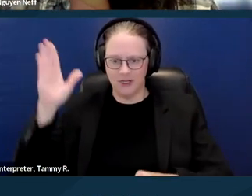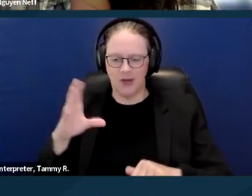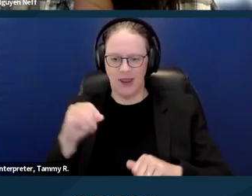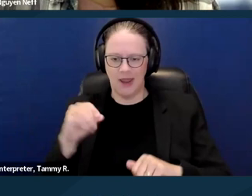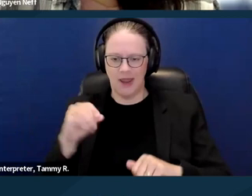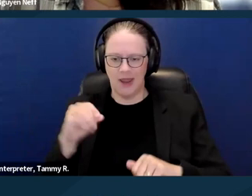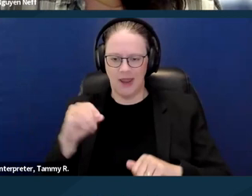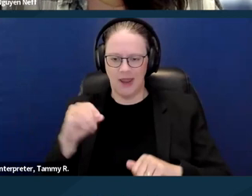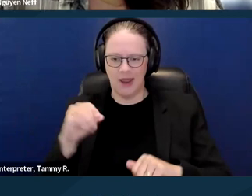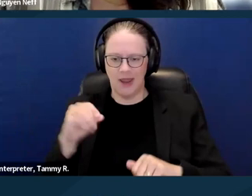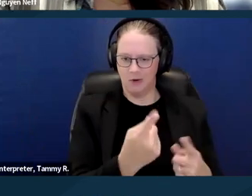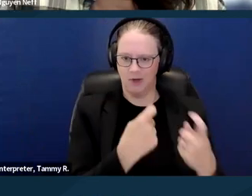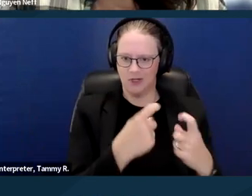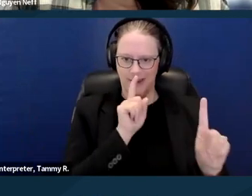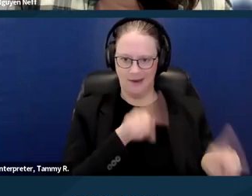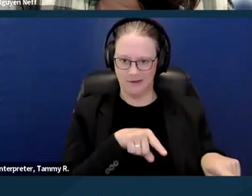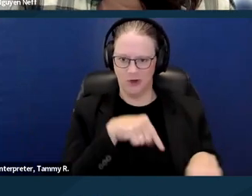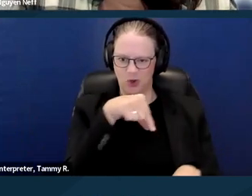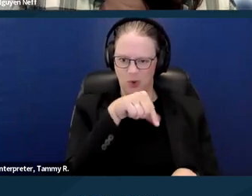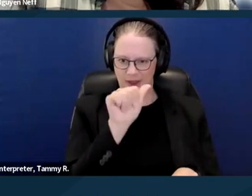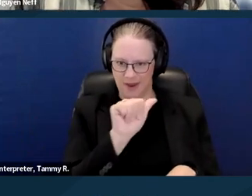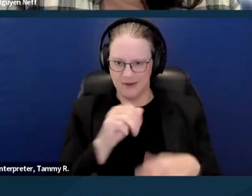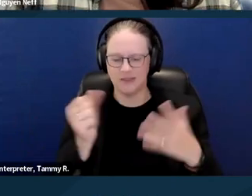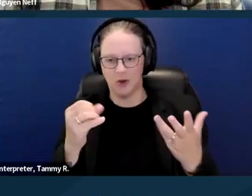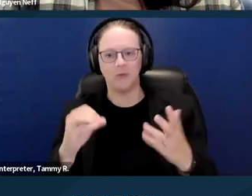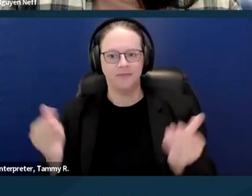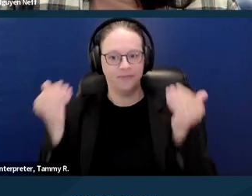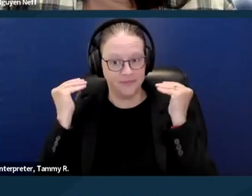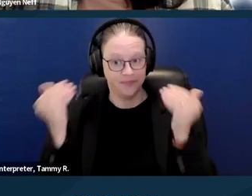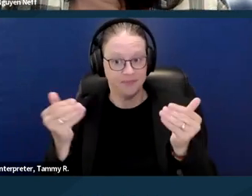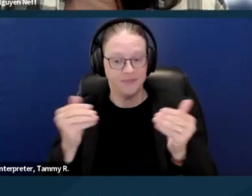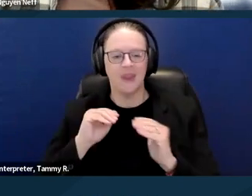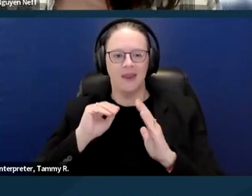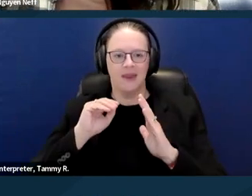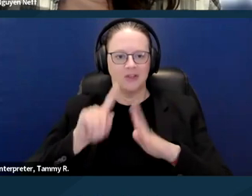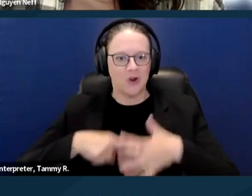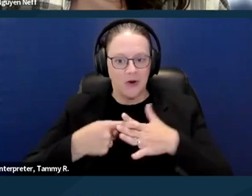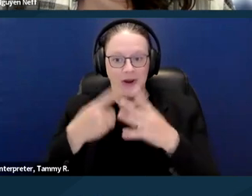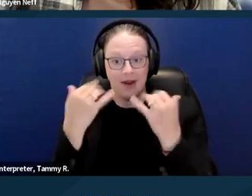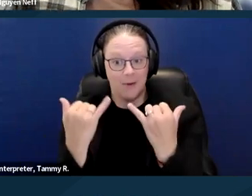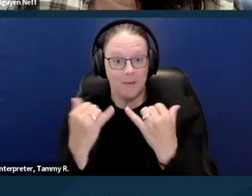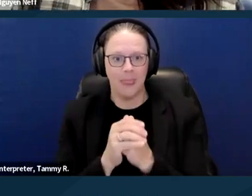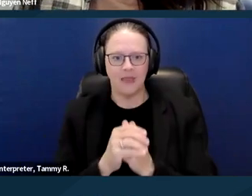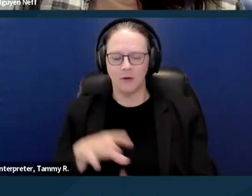to get each other's questions answered. Okay, diving in. So disability and housing,